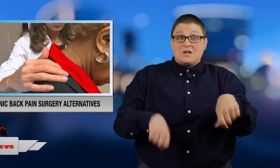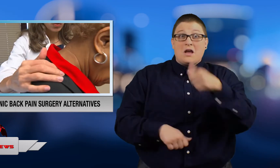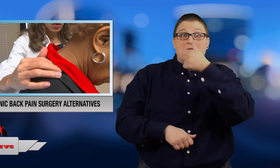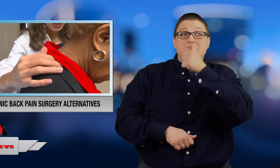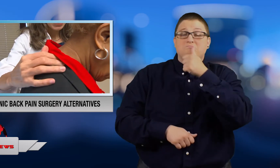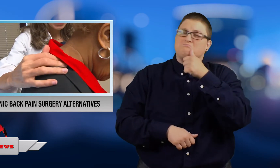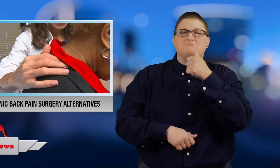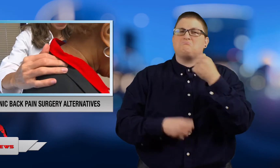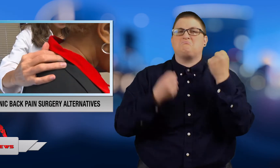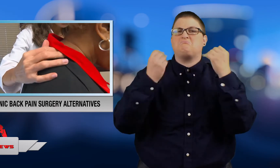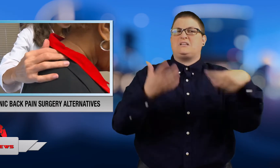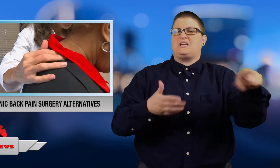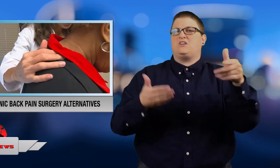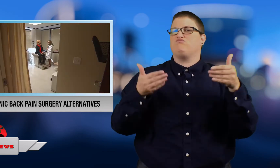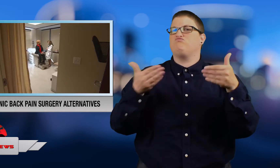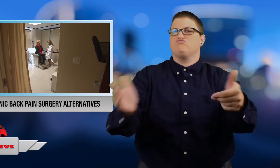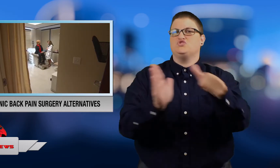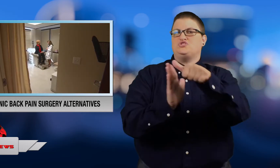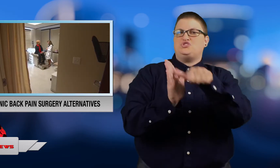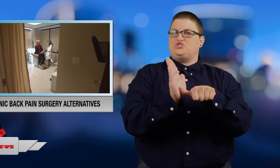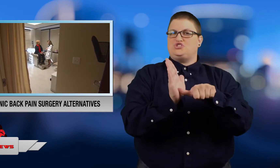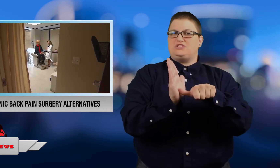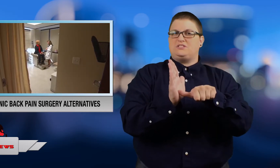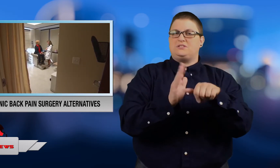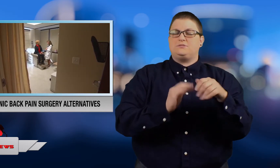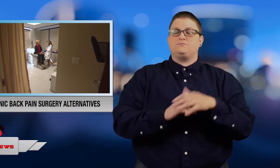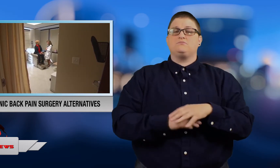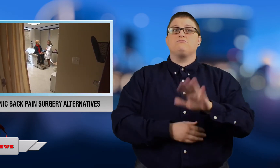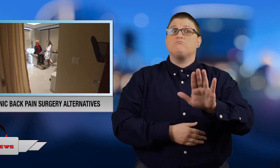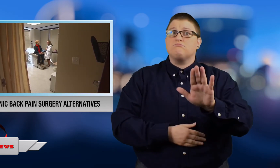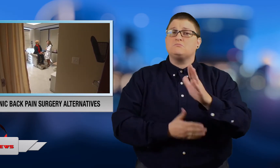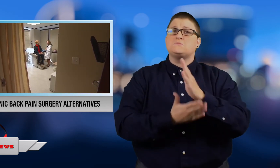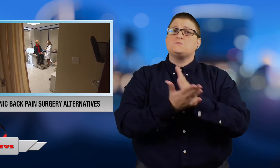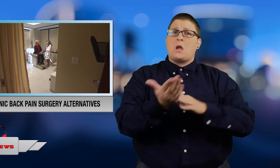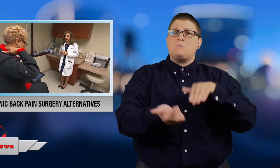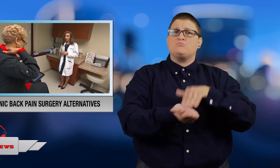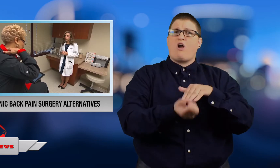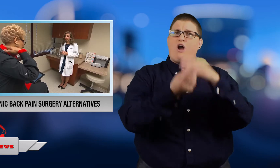to relieve the pain. But some doctors say